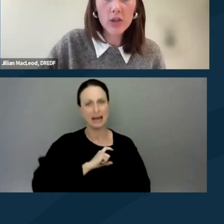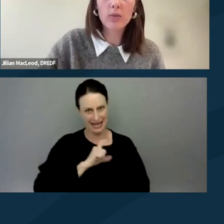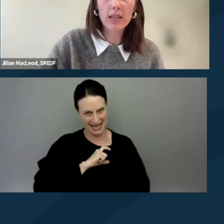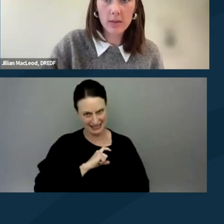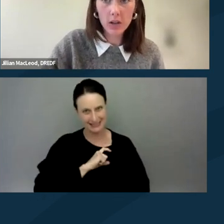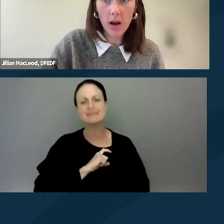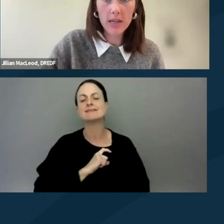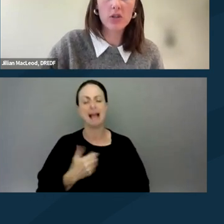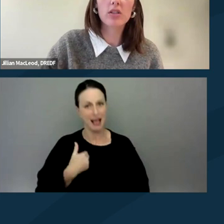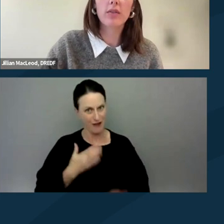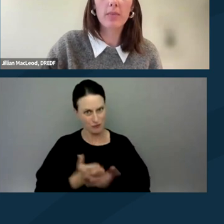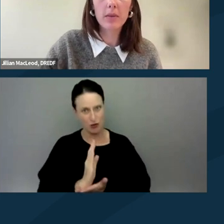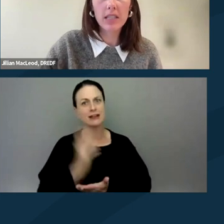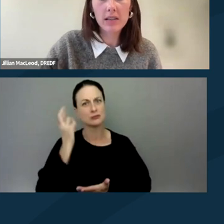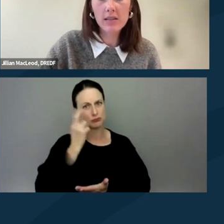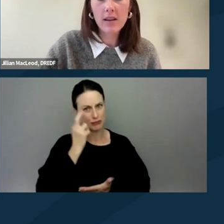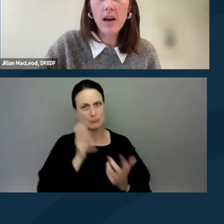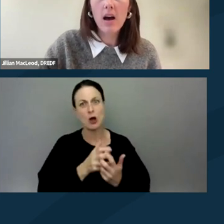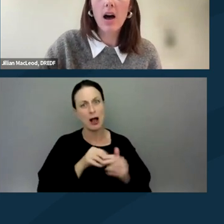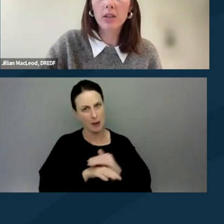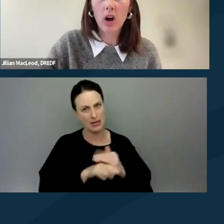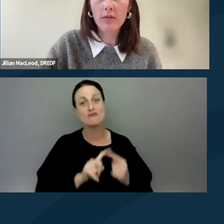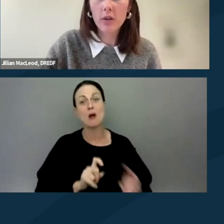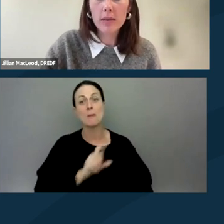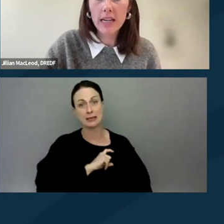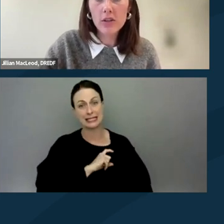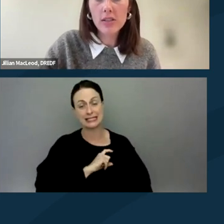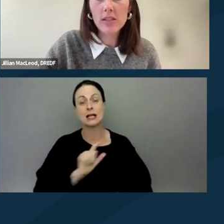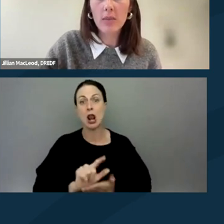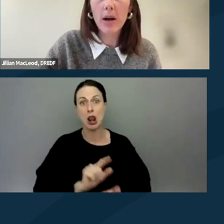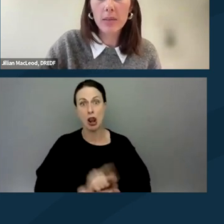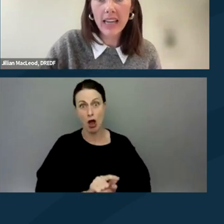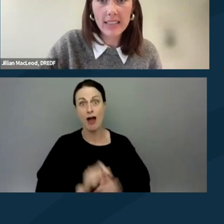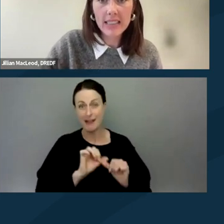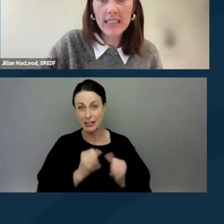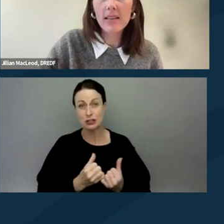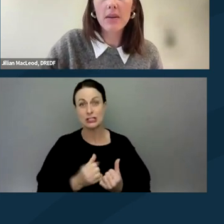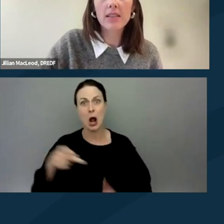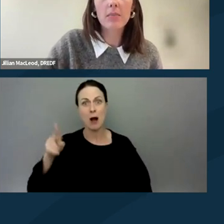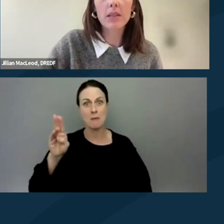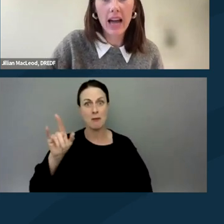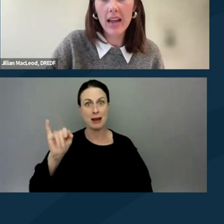to reasonable accommodations from the police. Law enforcement agencies are public entities that must comply